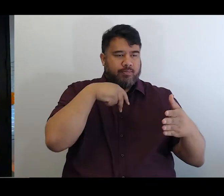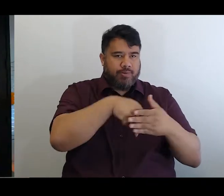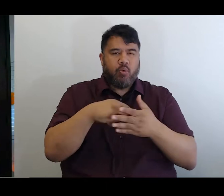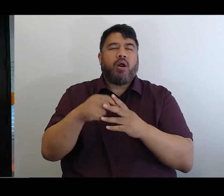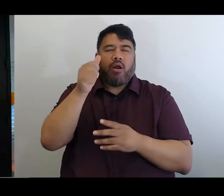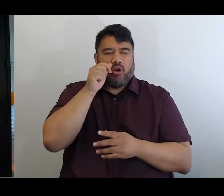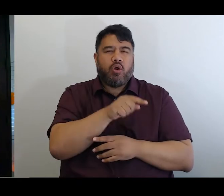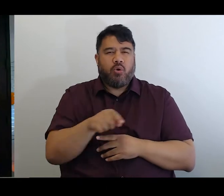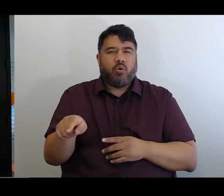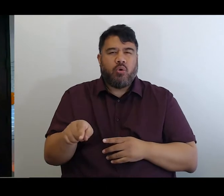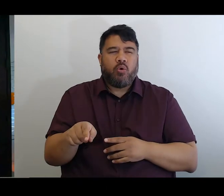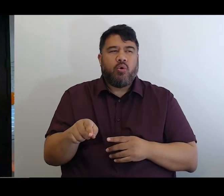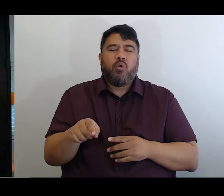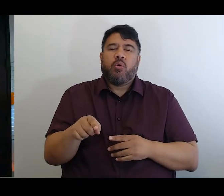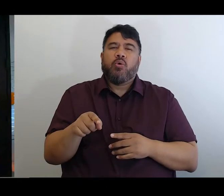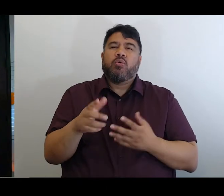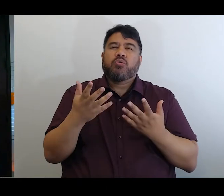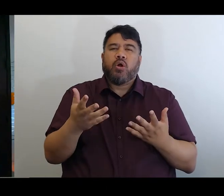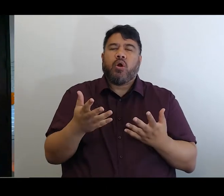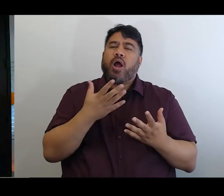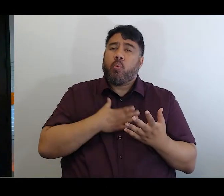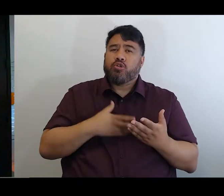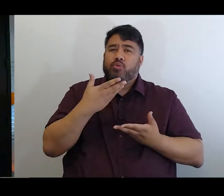and I want to give you a sense of what we're doing about them.